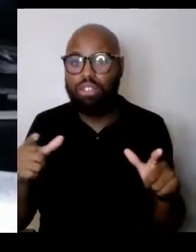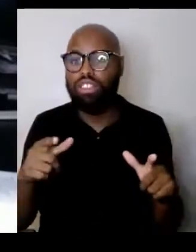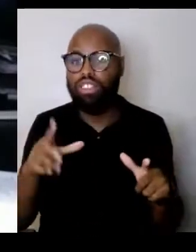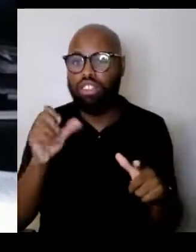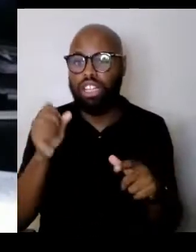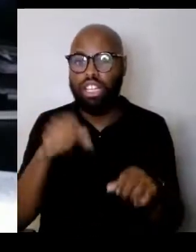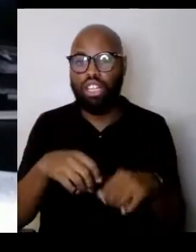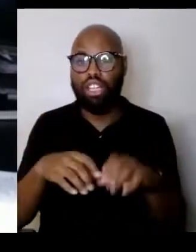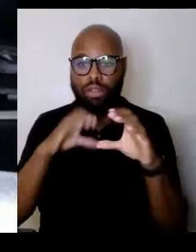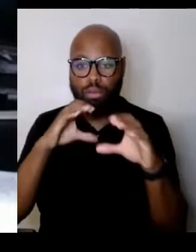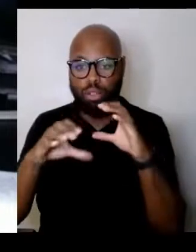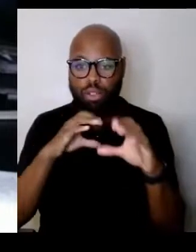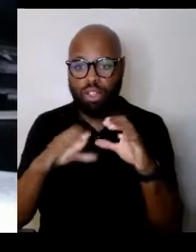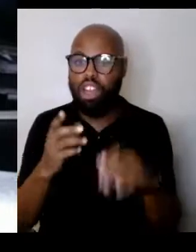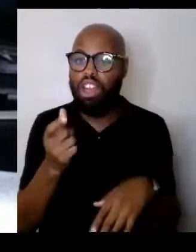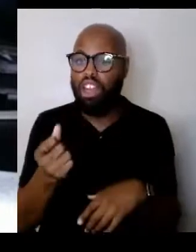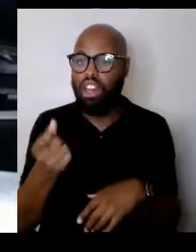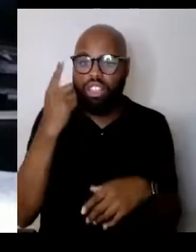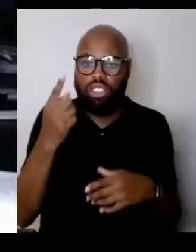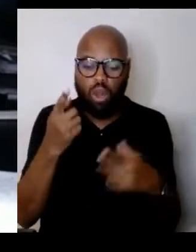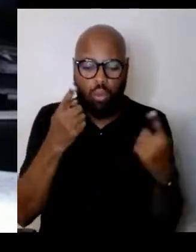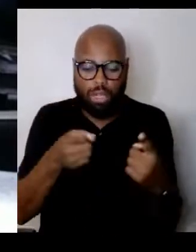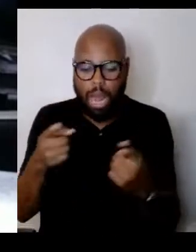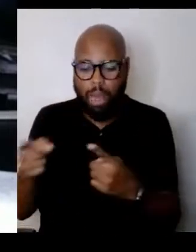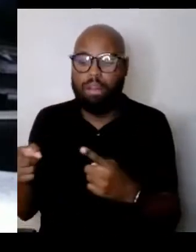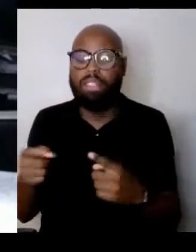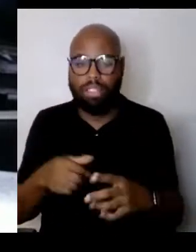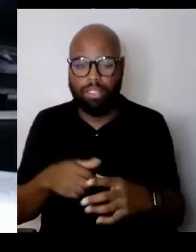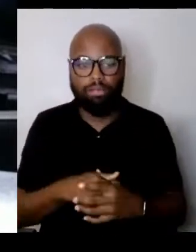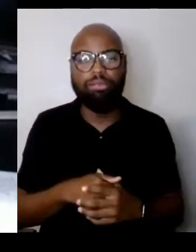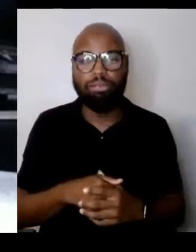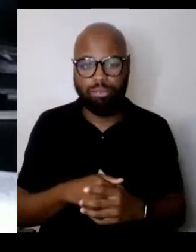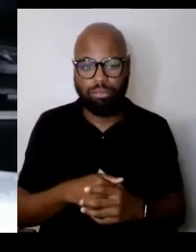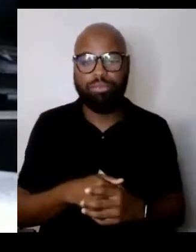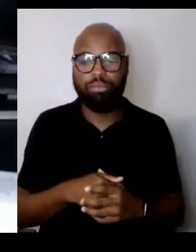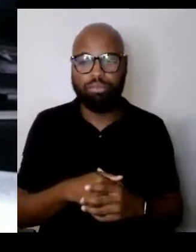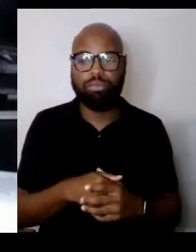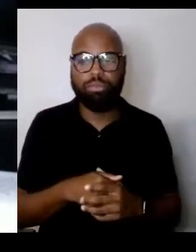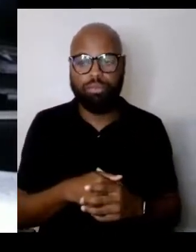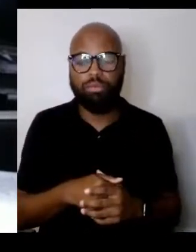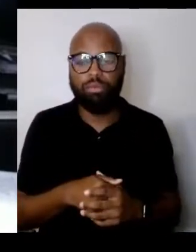and understand what is going on. But to keep people isolated